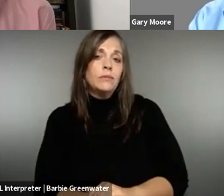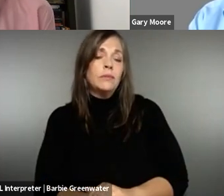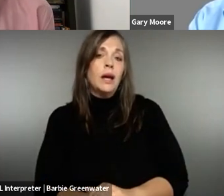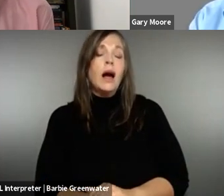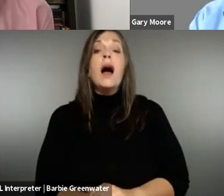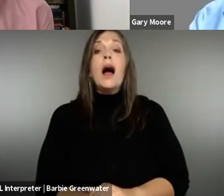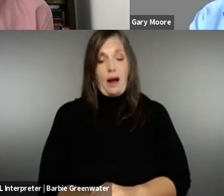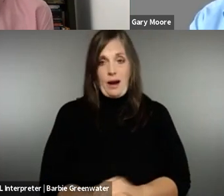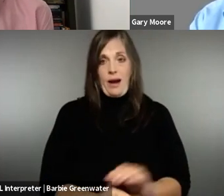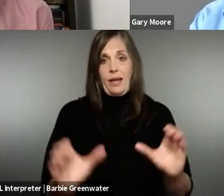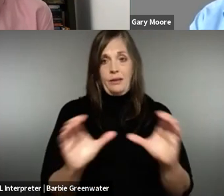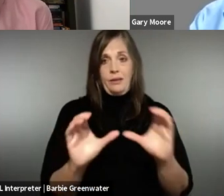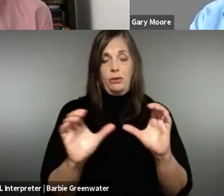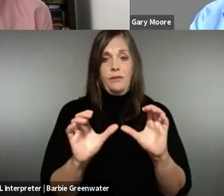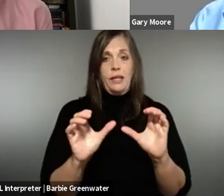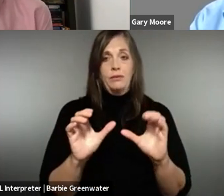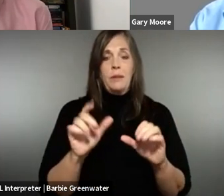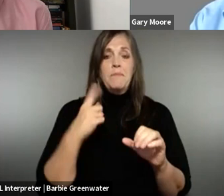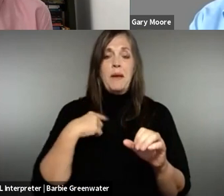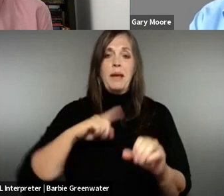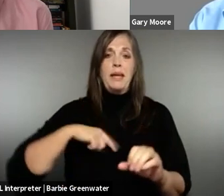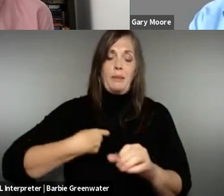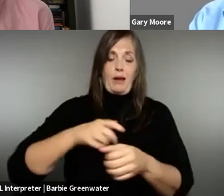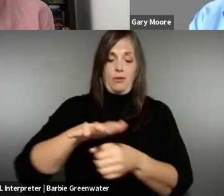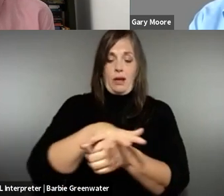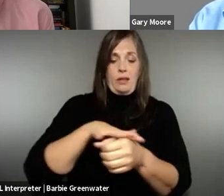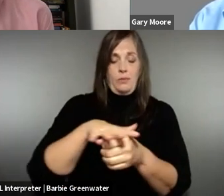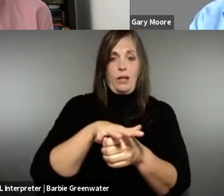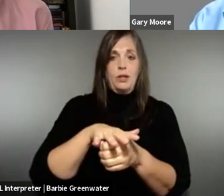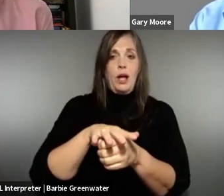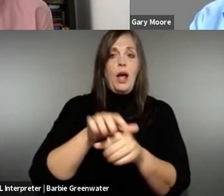really certification. So how we could -- I think certification is something